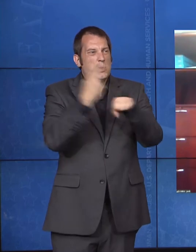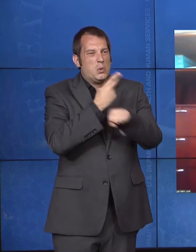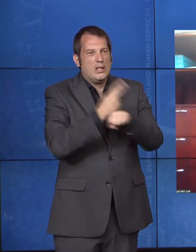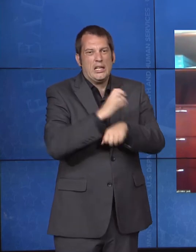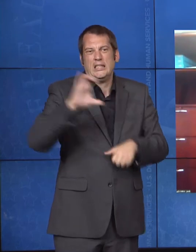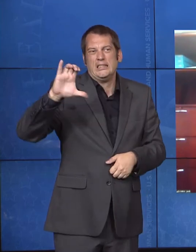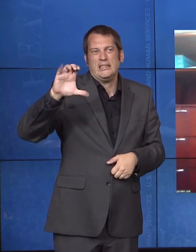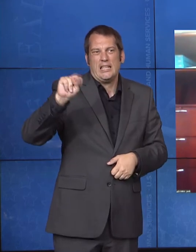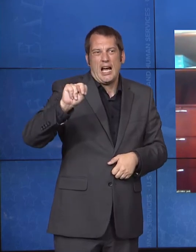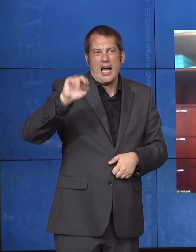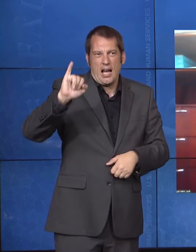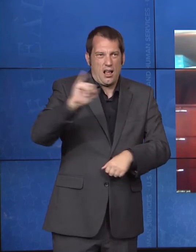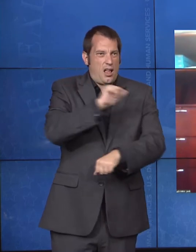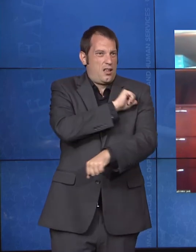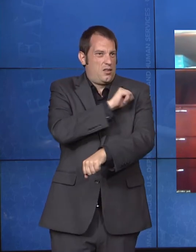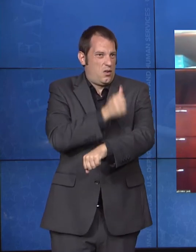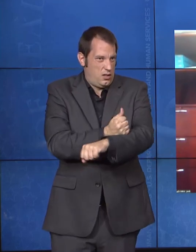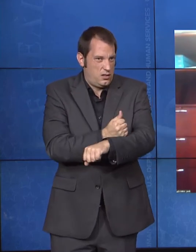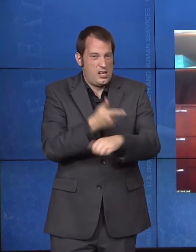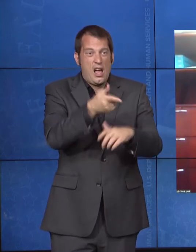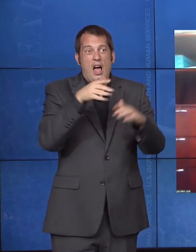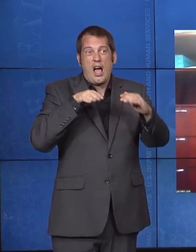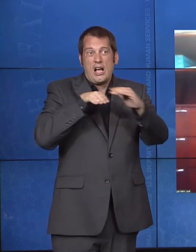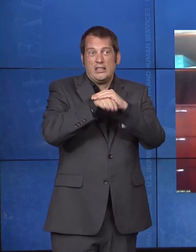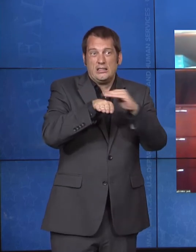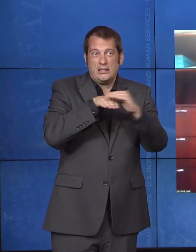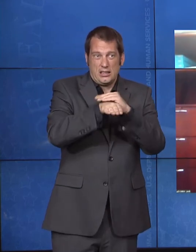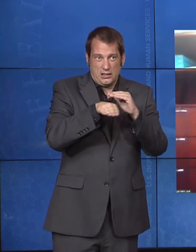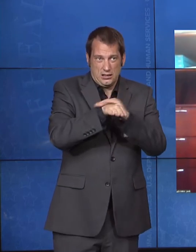But I think there's also -- the administrator, Administrator Verma has really challenged